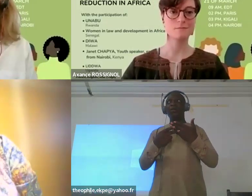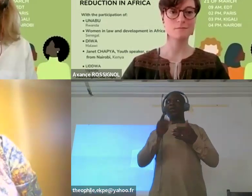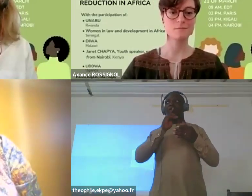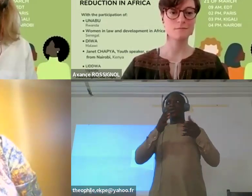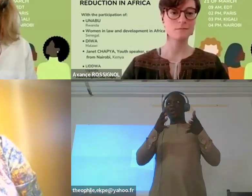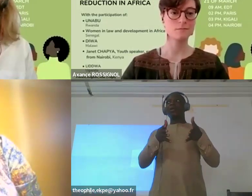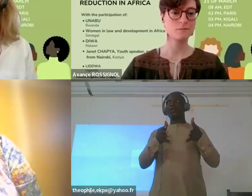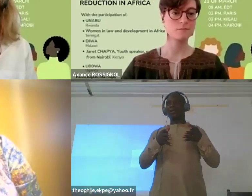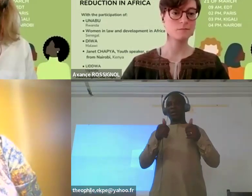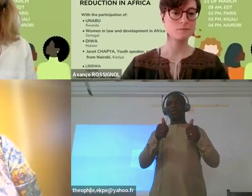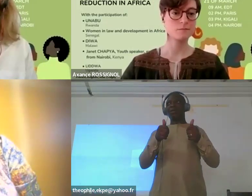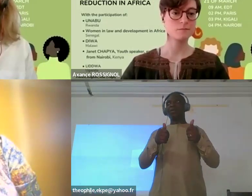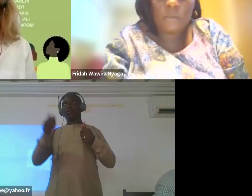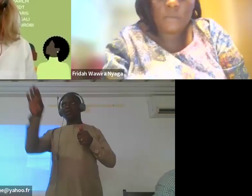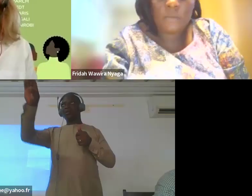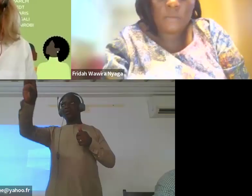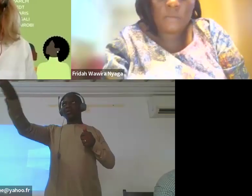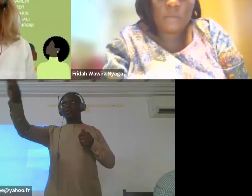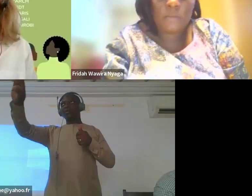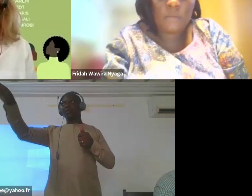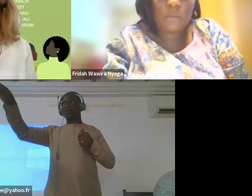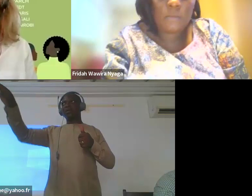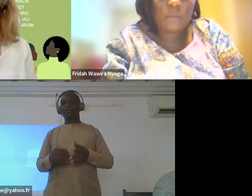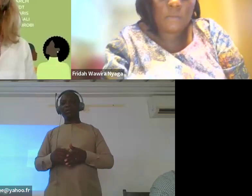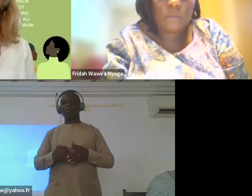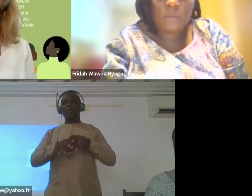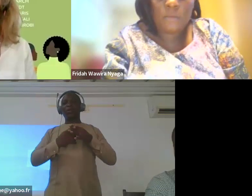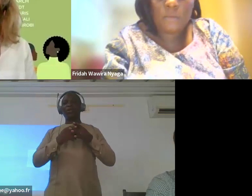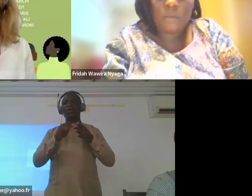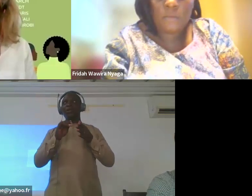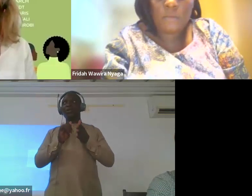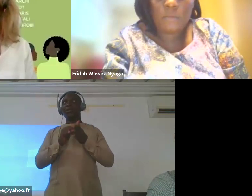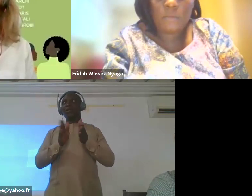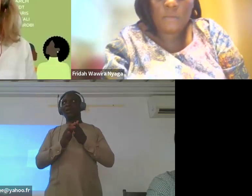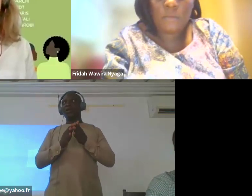so we shall start.